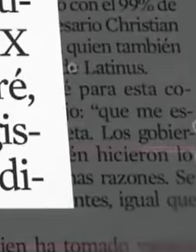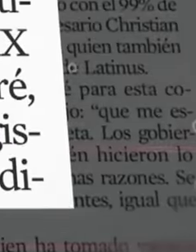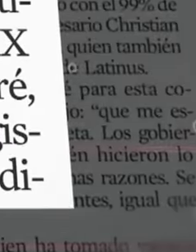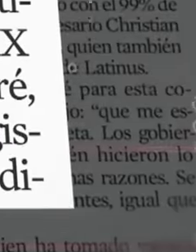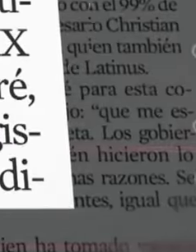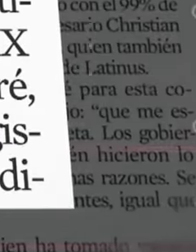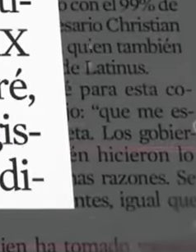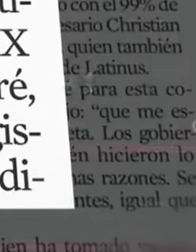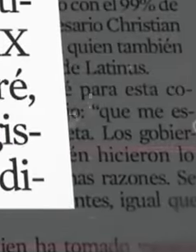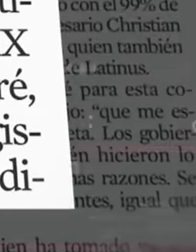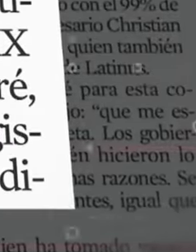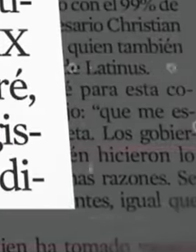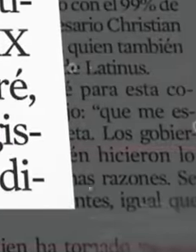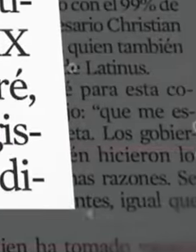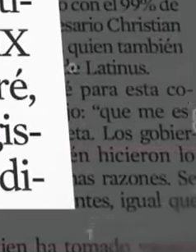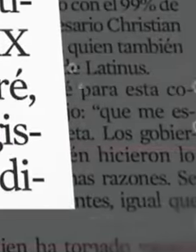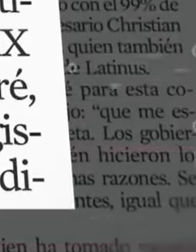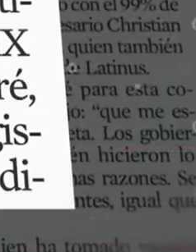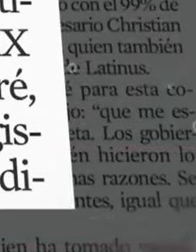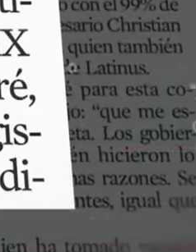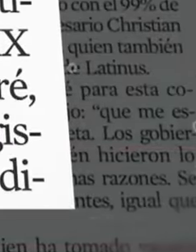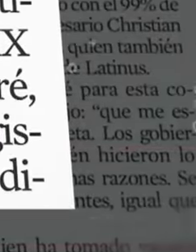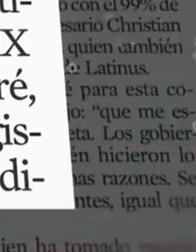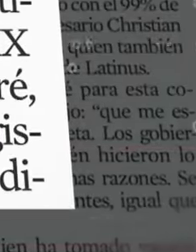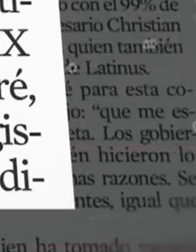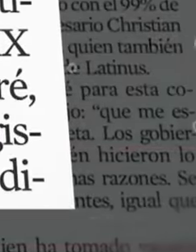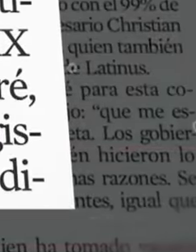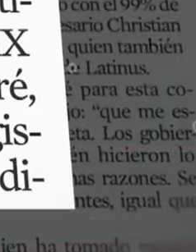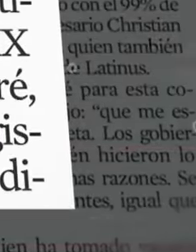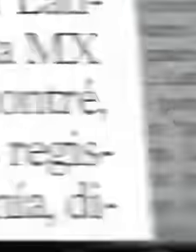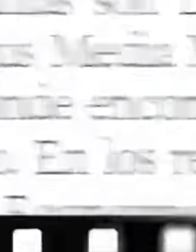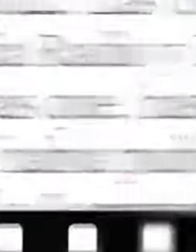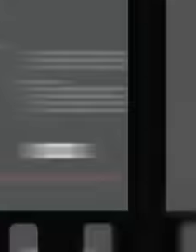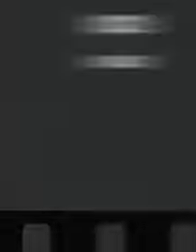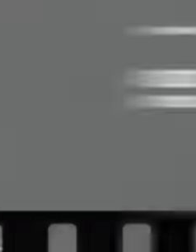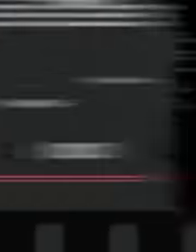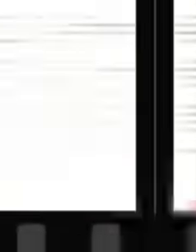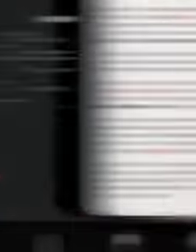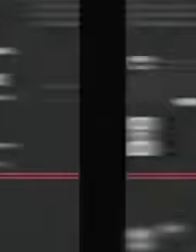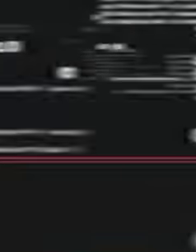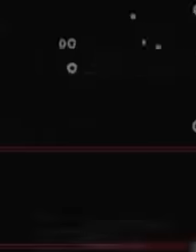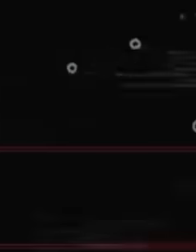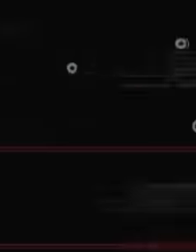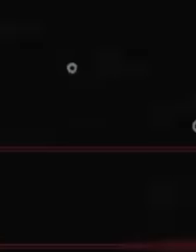the Loret de Mola and two companies related to Latinus, however, to establish its narrative